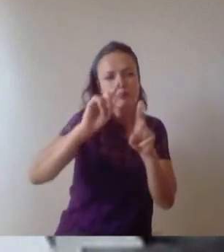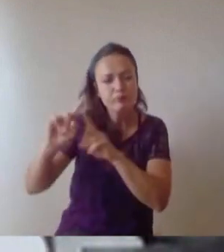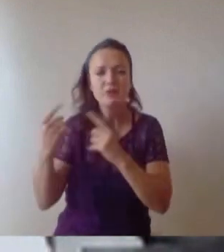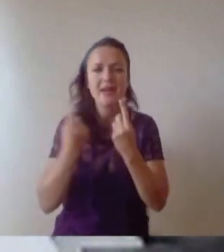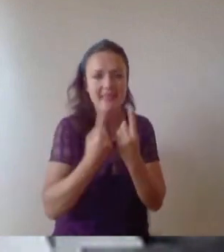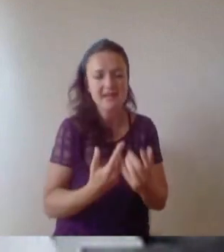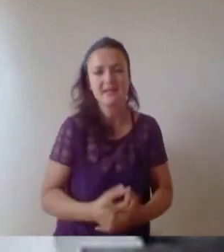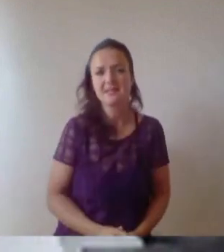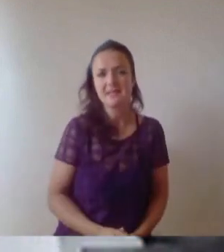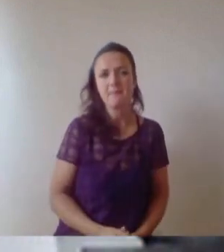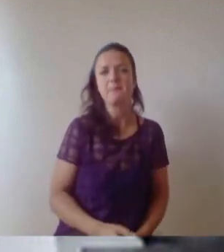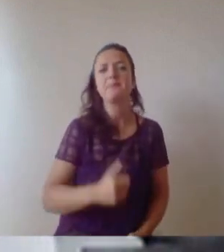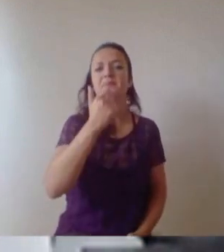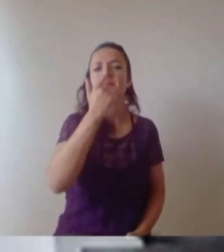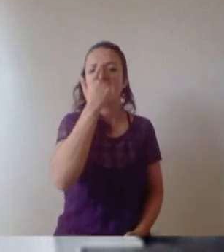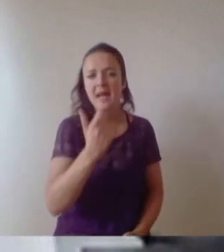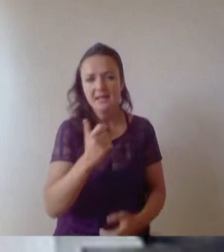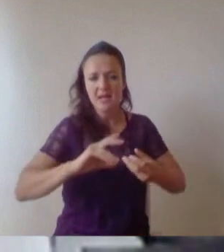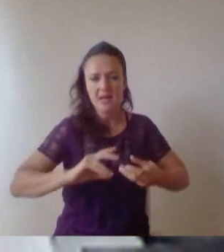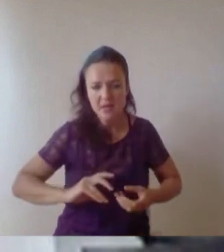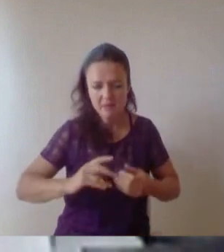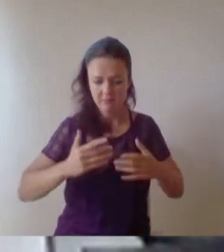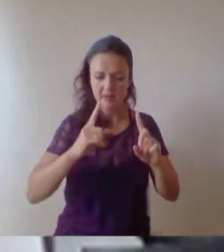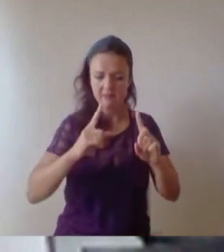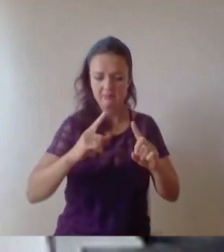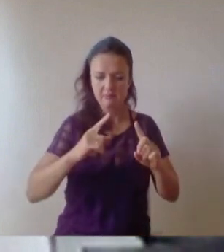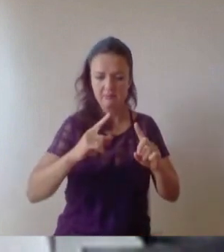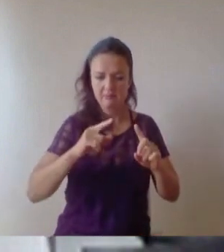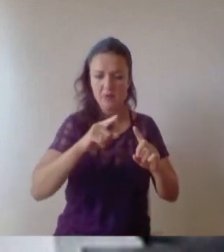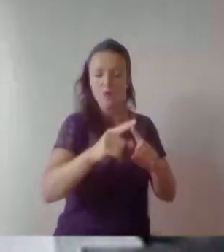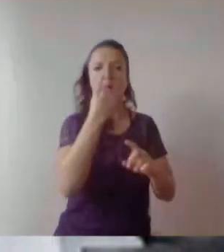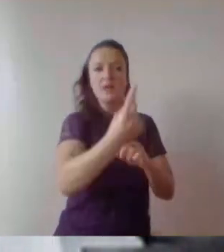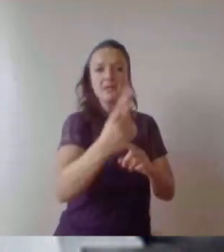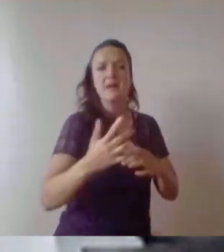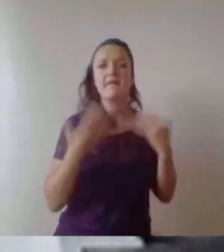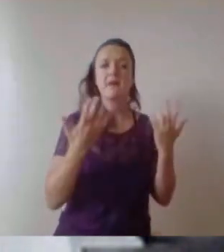ventilators, designing the software to help with the secure tracking and tracing, which we really need to do,